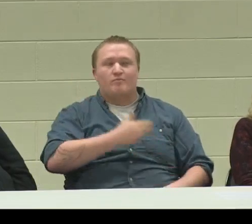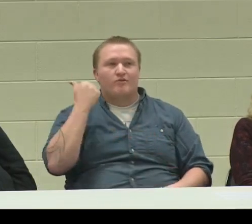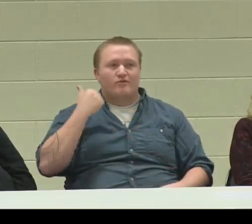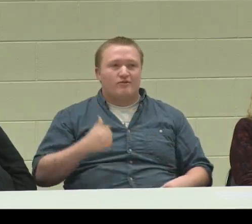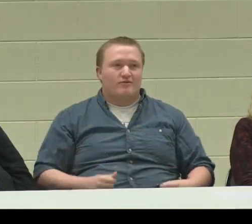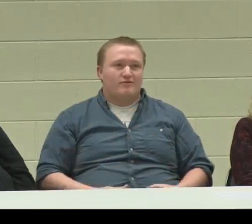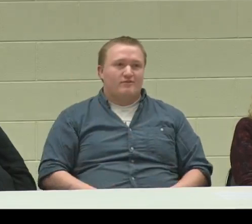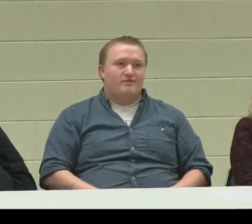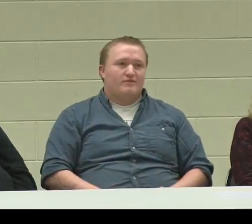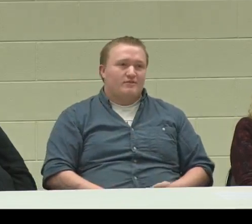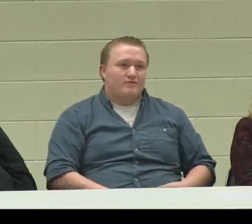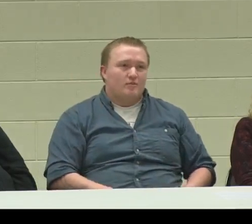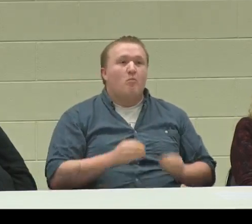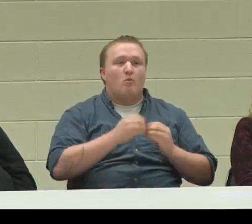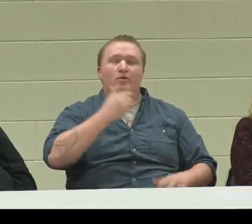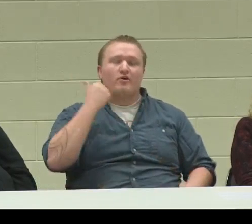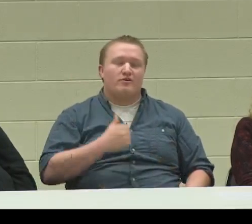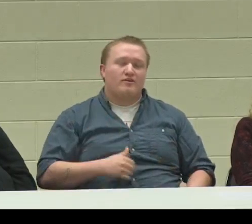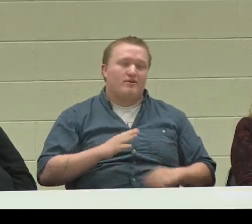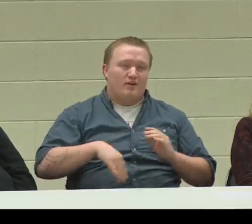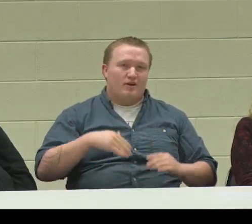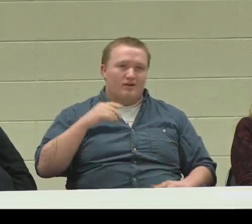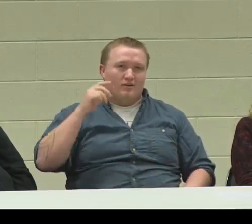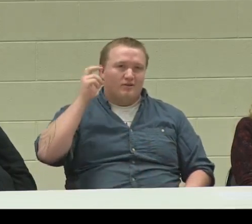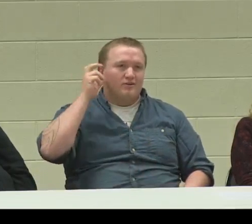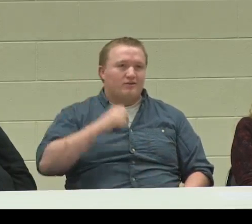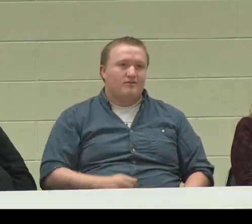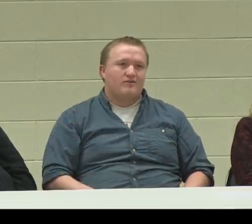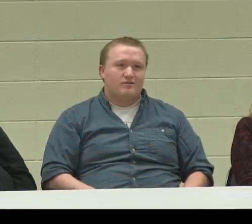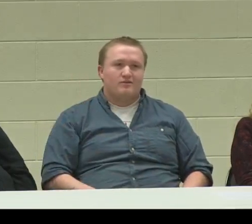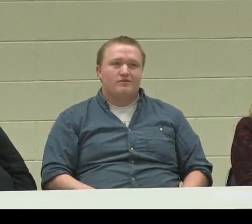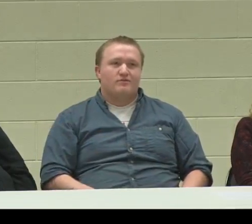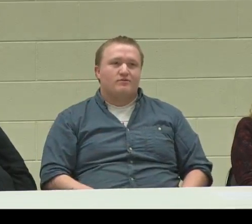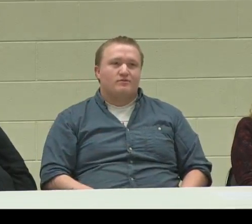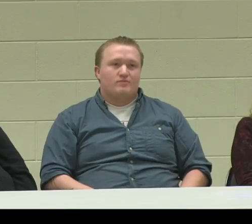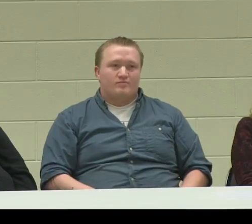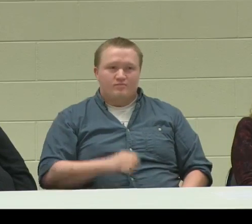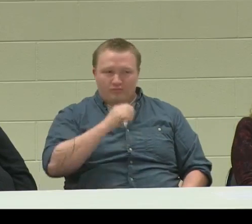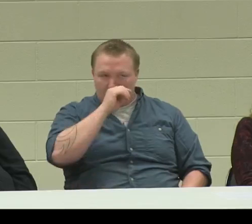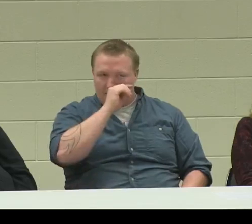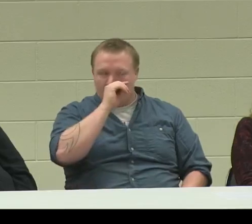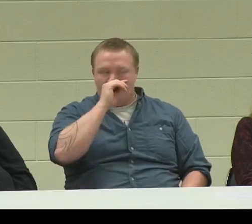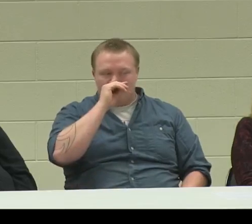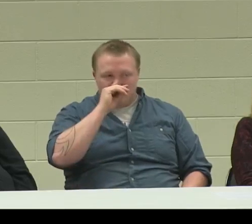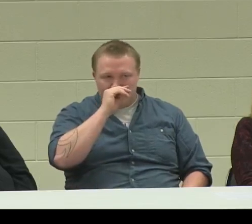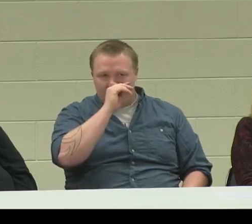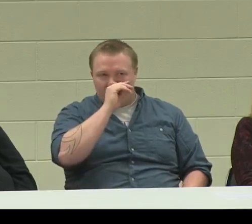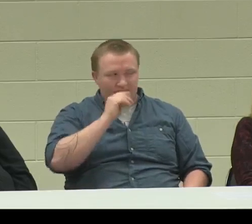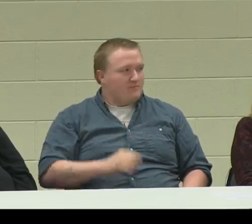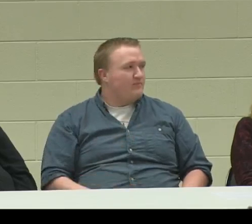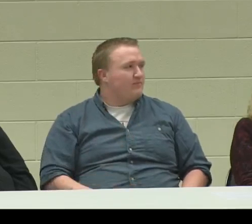I use hearing aids, because I can hear better with them.